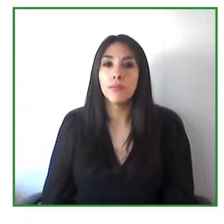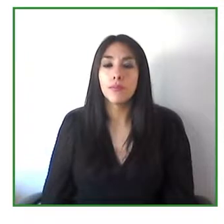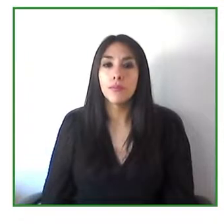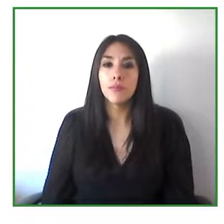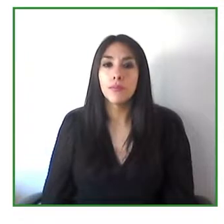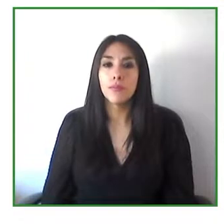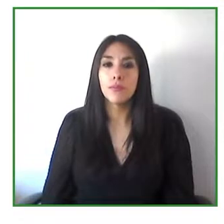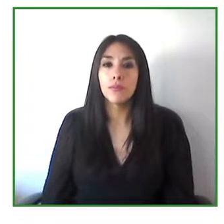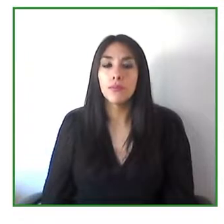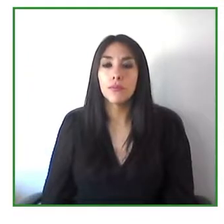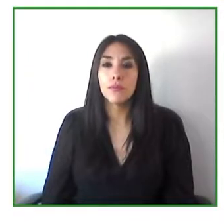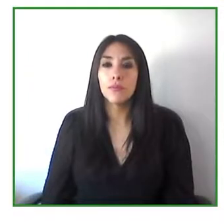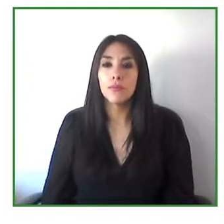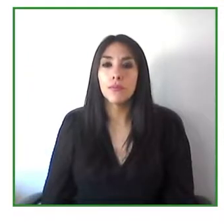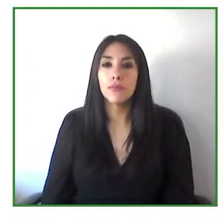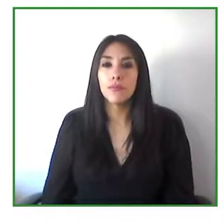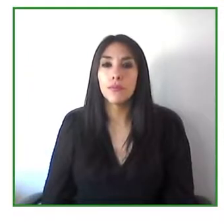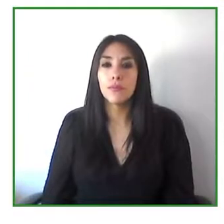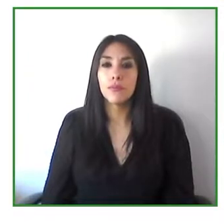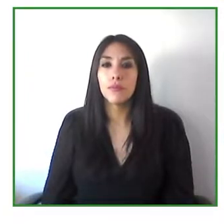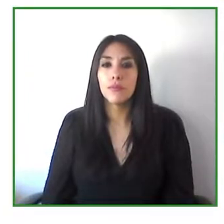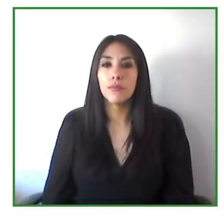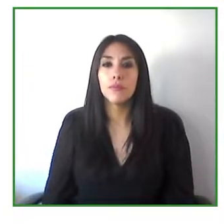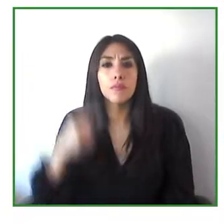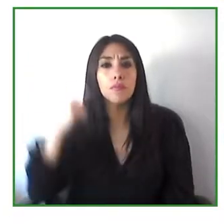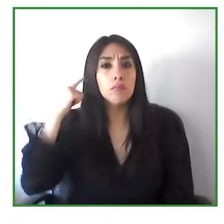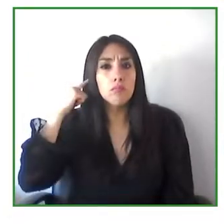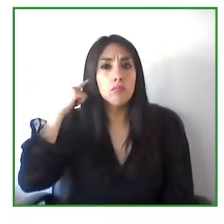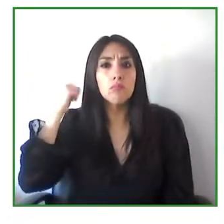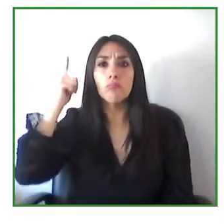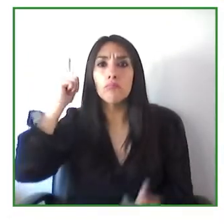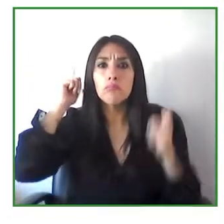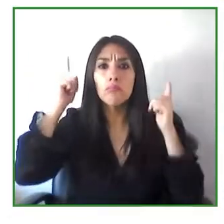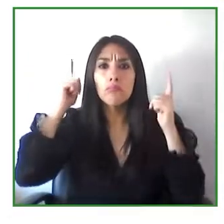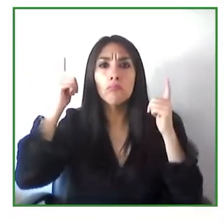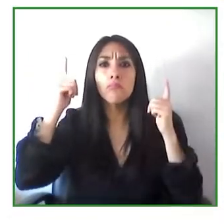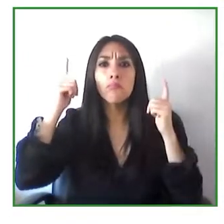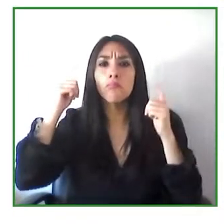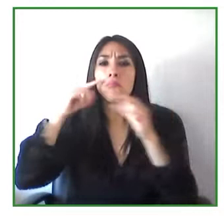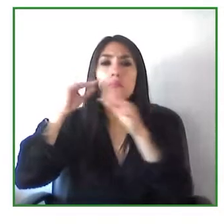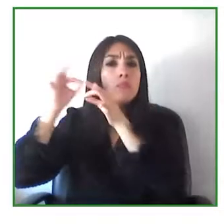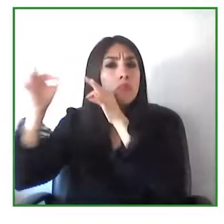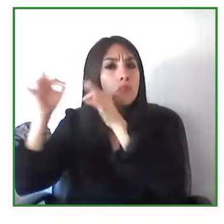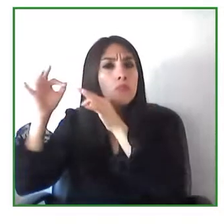presentation and I would like to piggyback on that because it's a good example